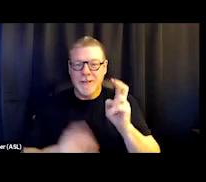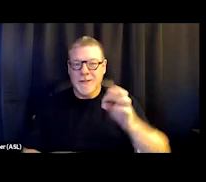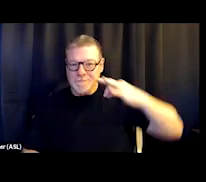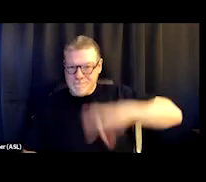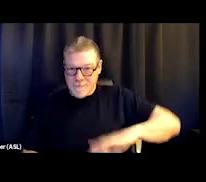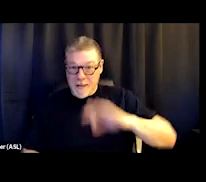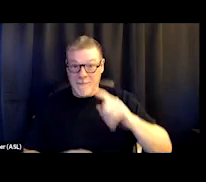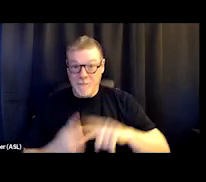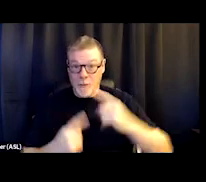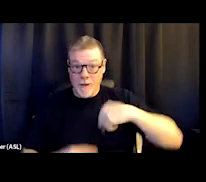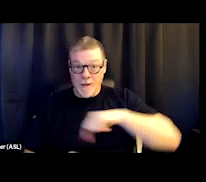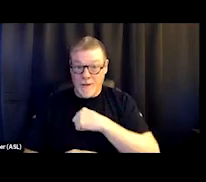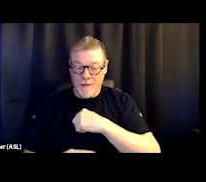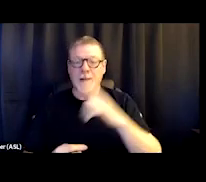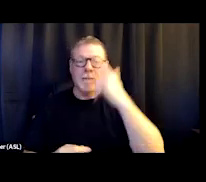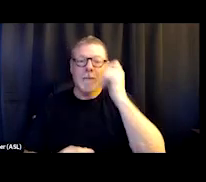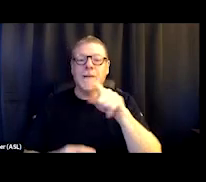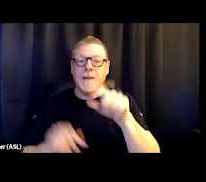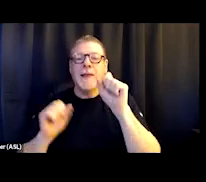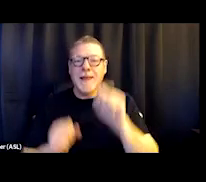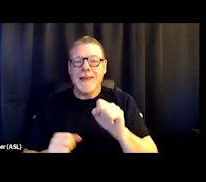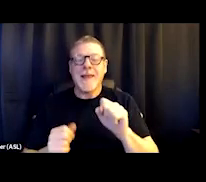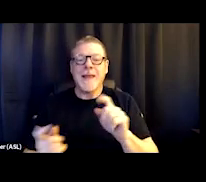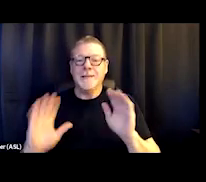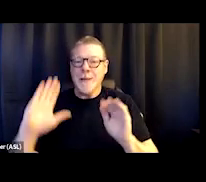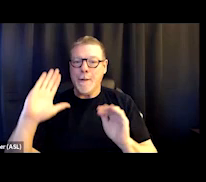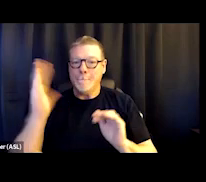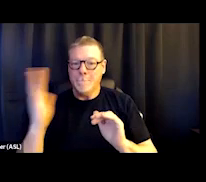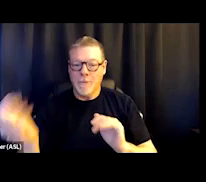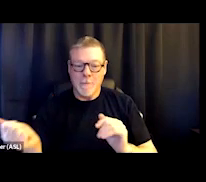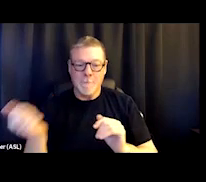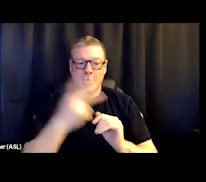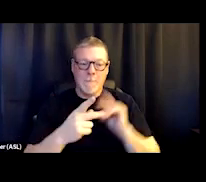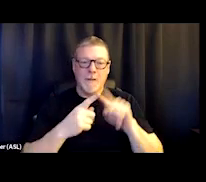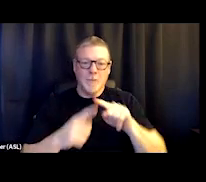is that those individuals can mirror back to, you know, other clients